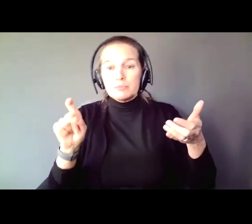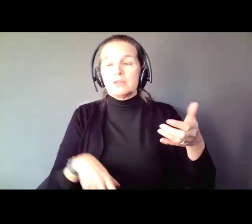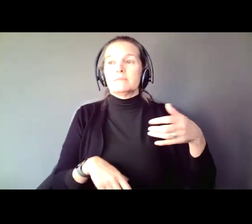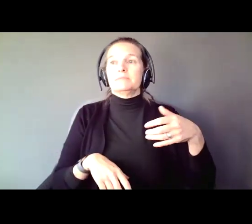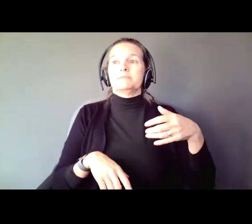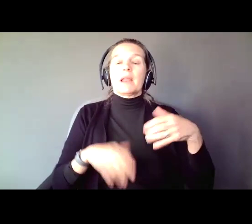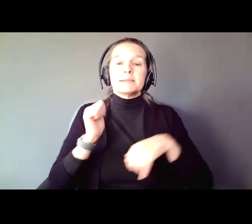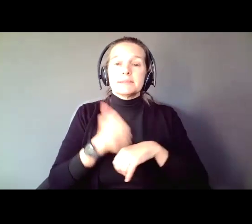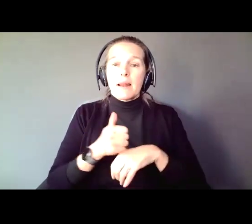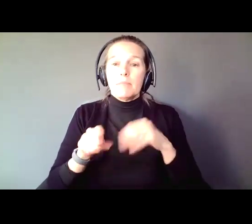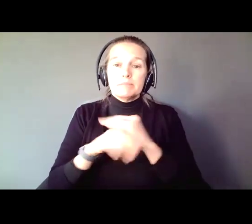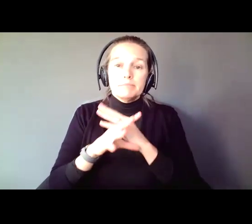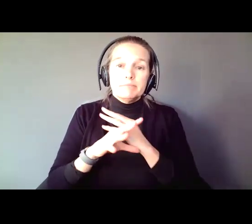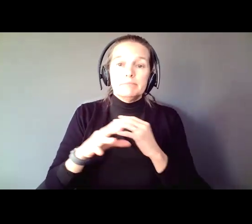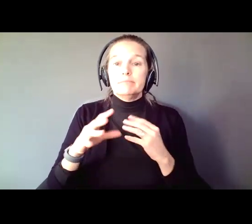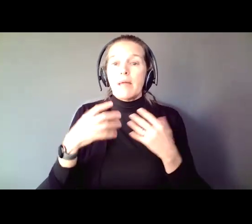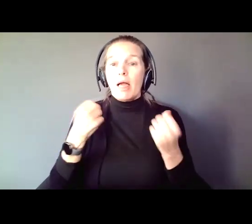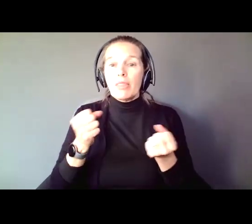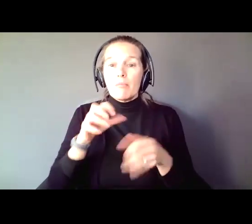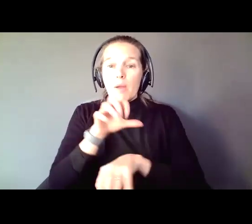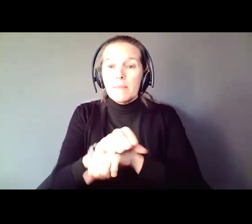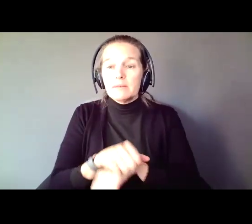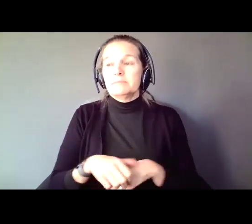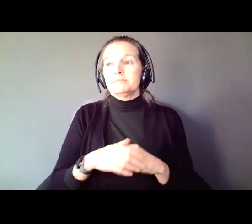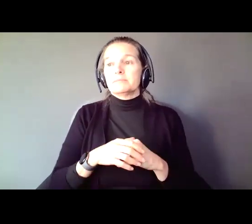have a Telemedicine appointment, and if you want to, you can even conference a person in to help